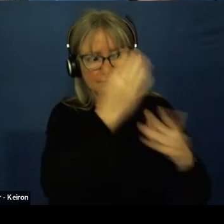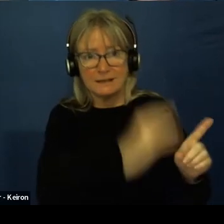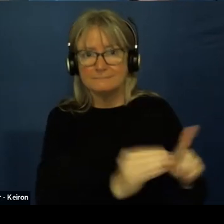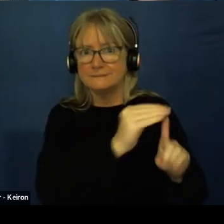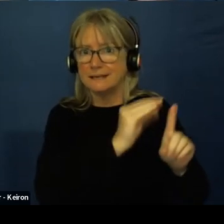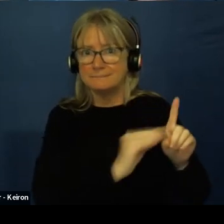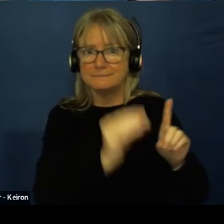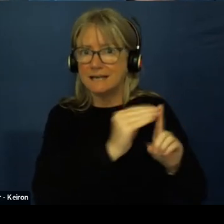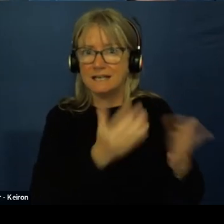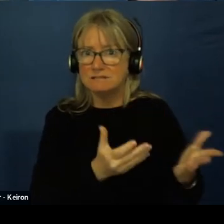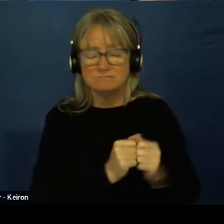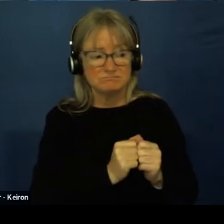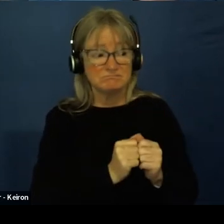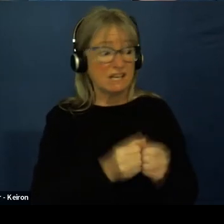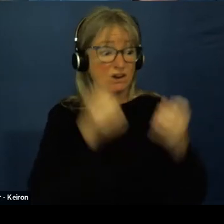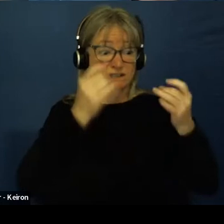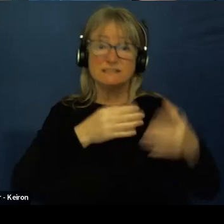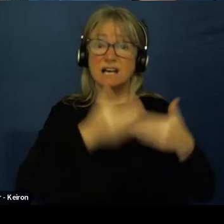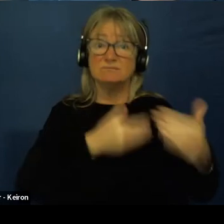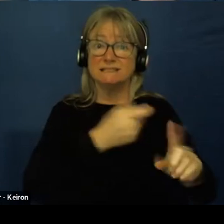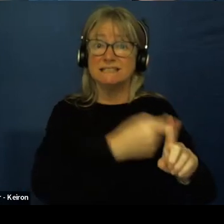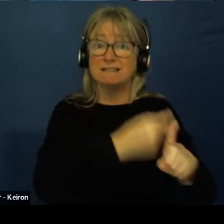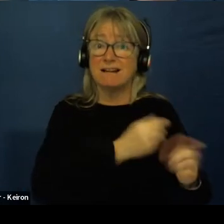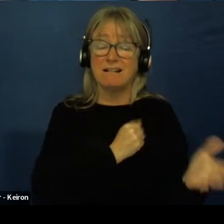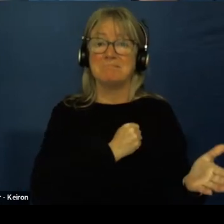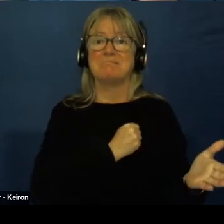And then I started there and getting out and then.